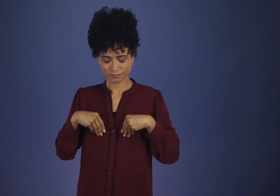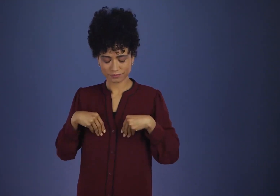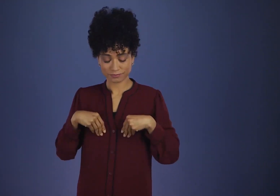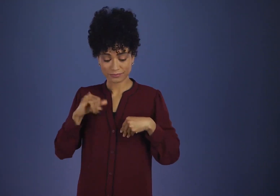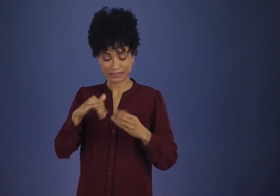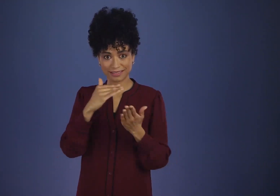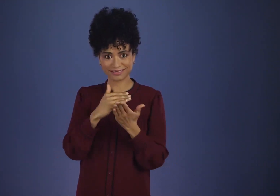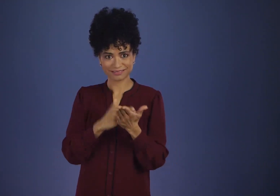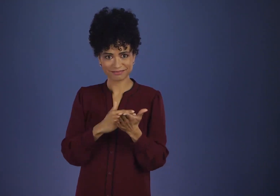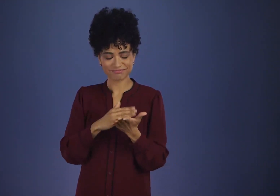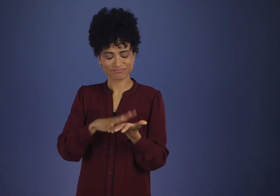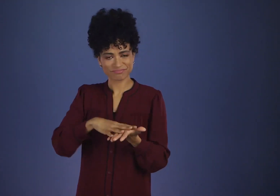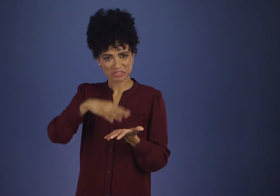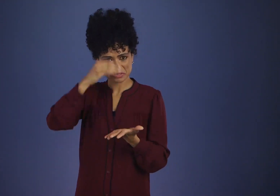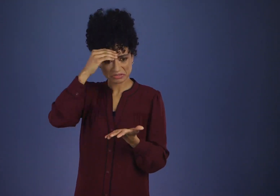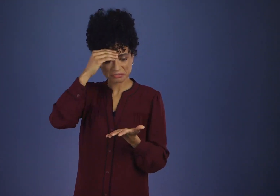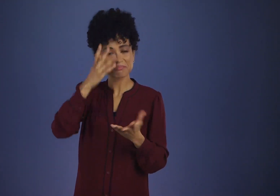to apply the lessons it learned.